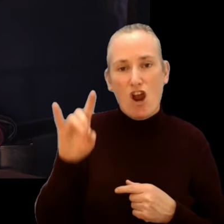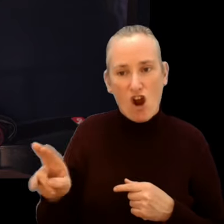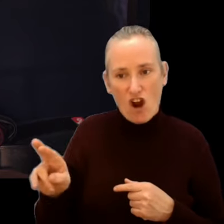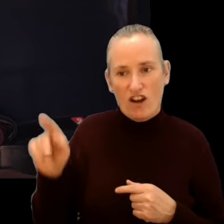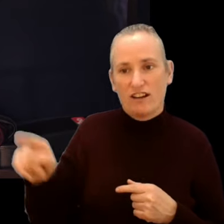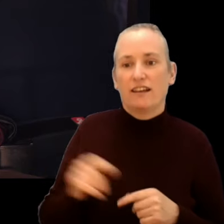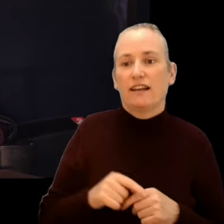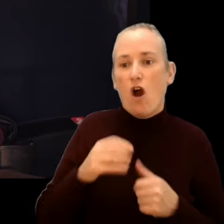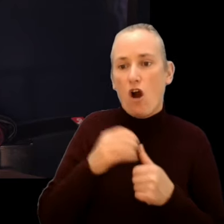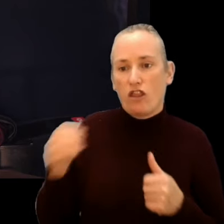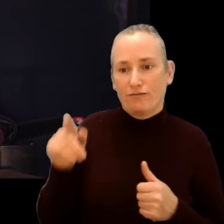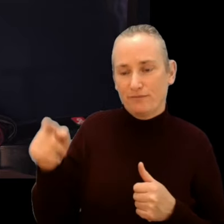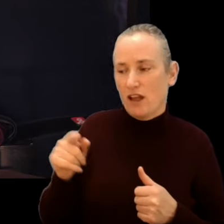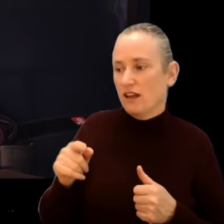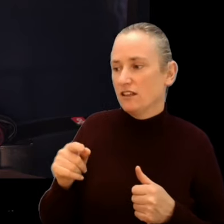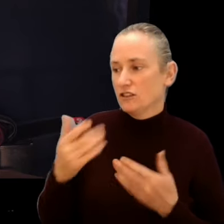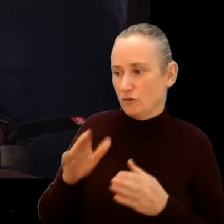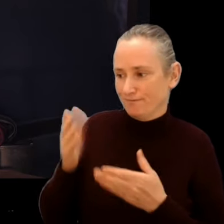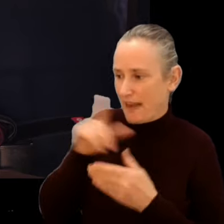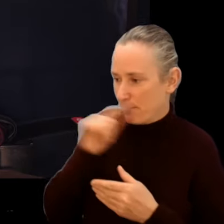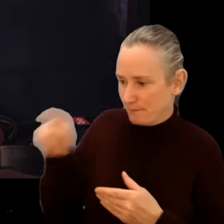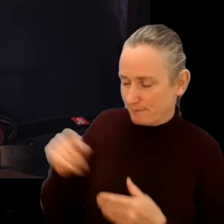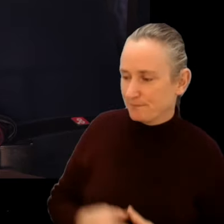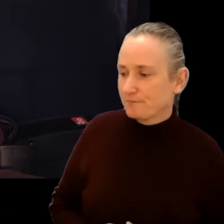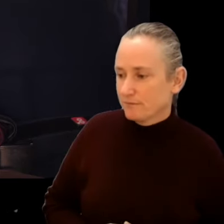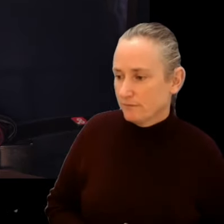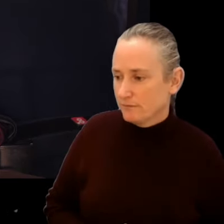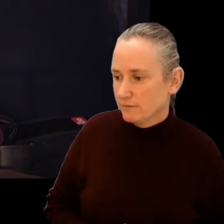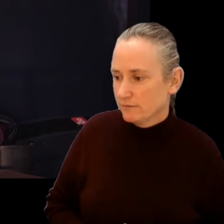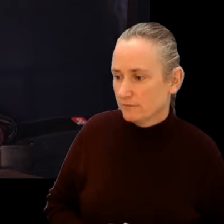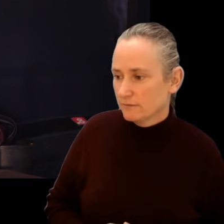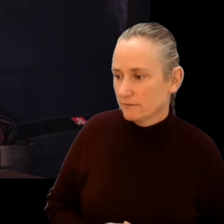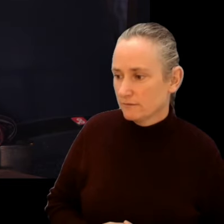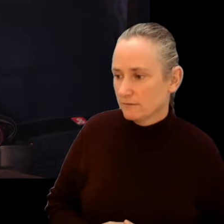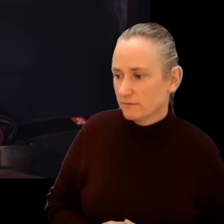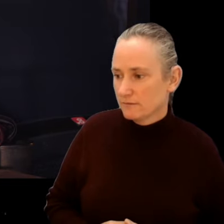and after making its world premiere at Venice, Josh O’Caoimh, and Mikai Geronimo’s Fall of the Ibis King.